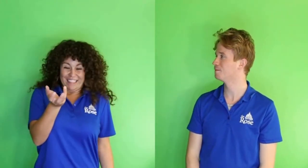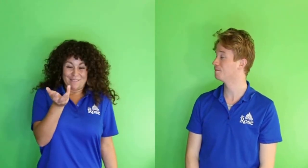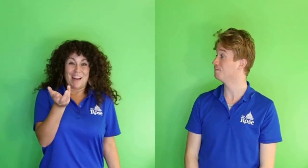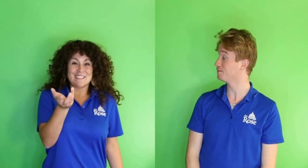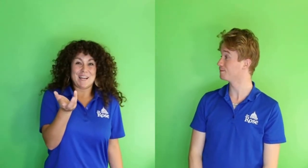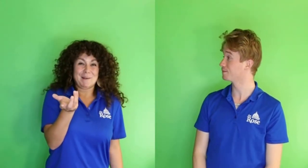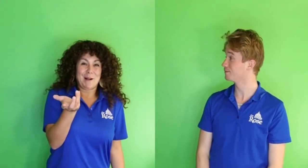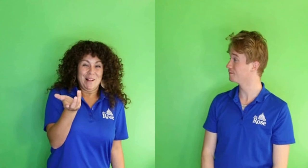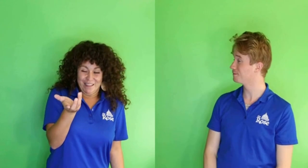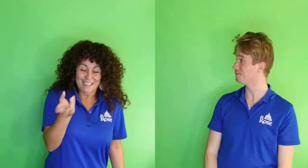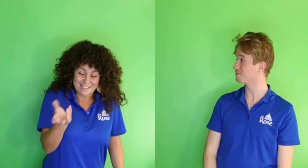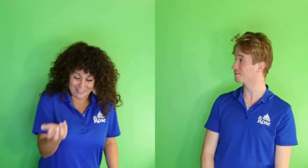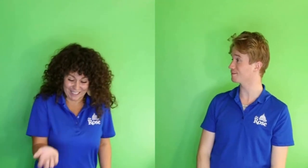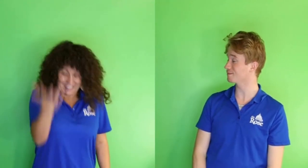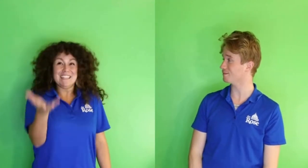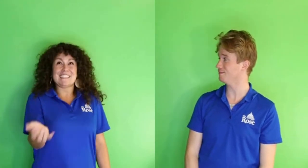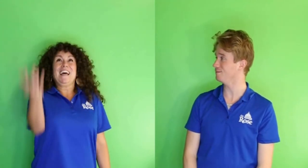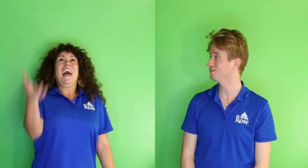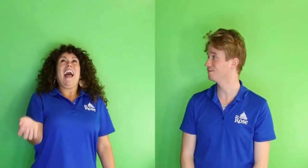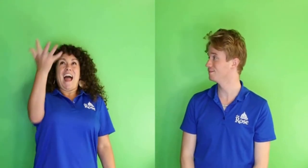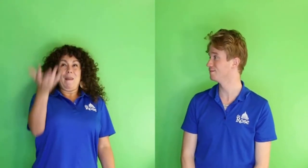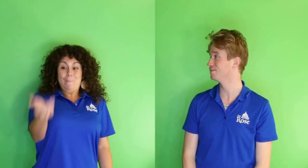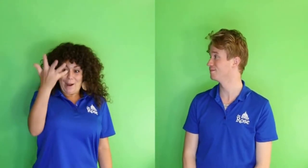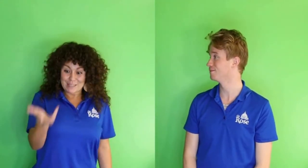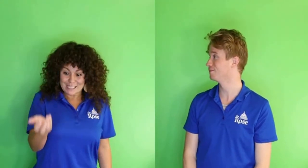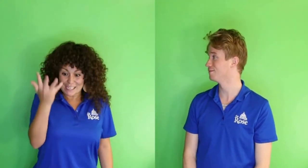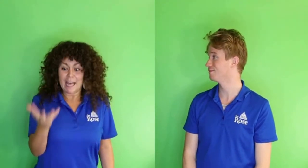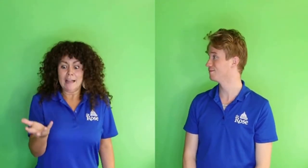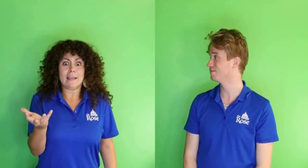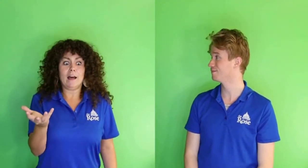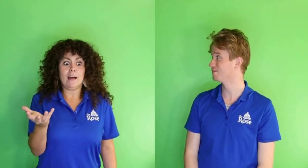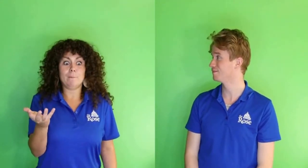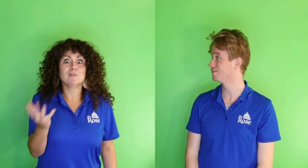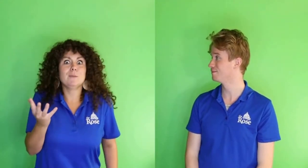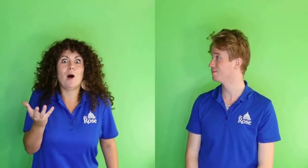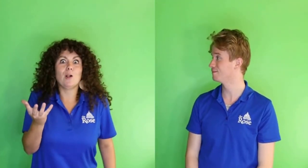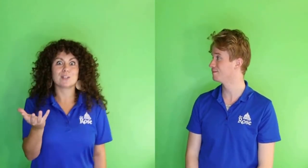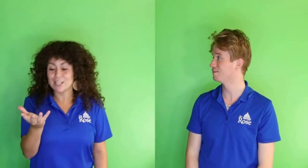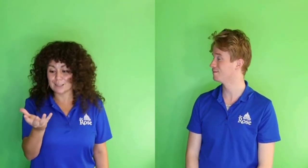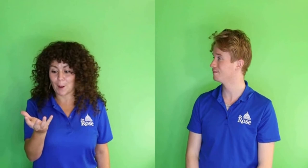This is my Excited ball. It's really light and bouncy like a bouncy ball or tennis ball.